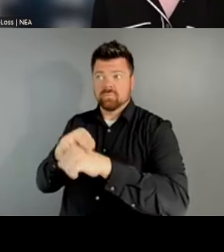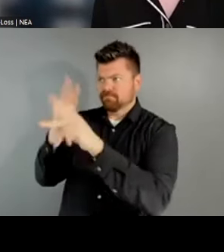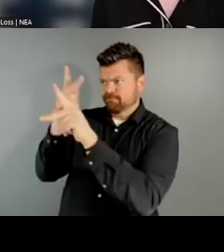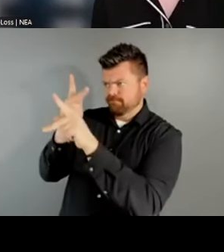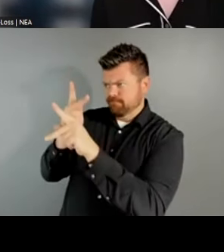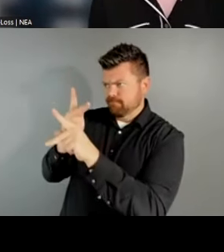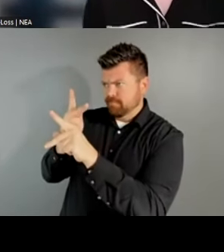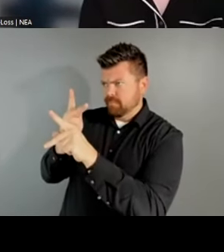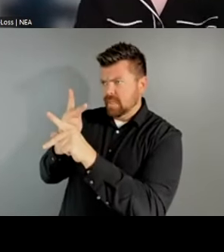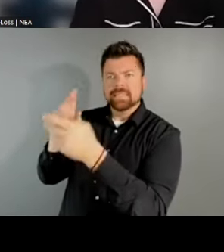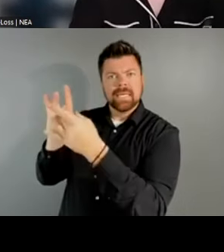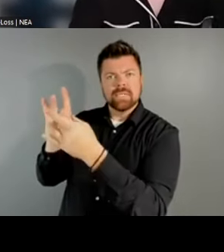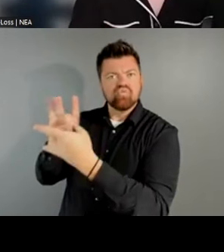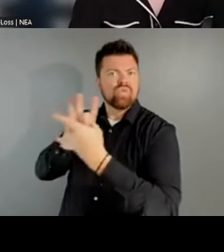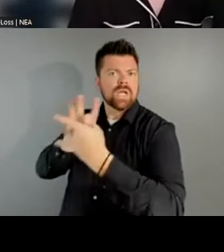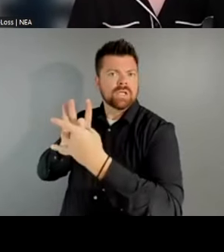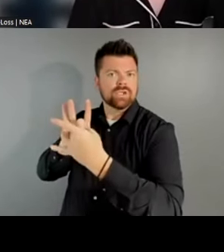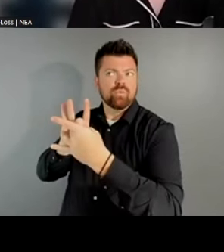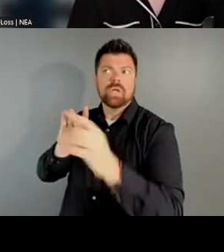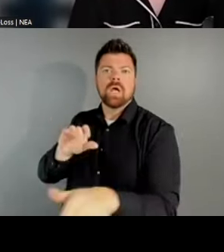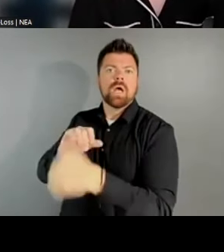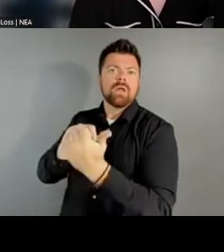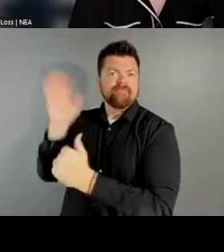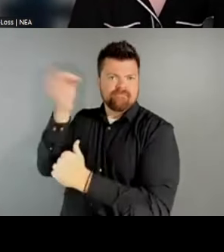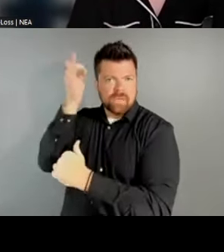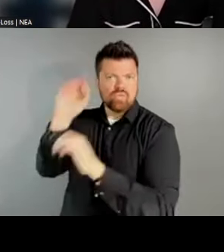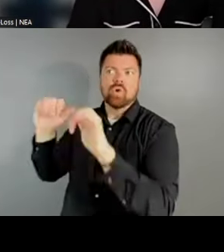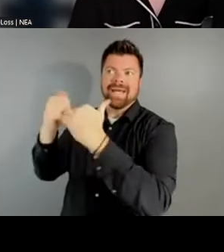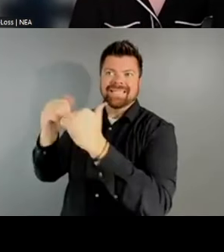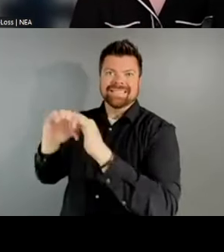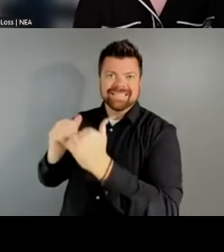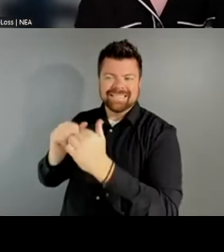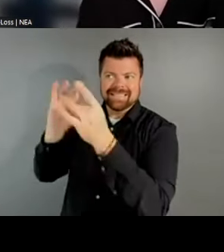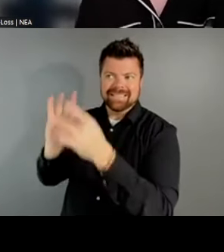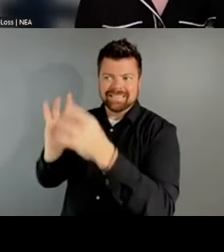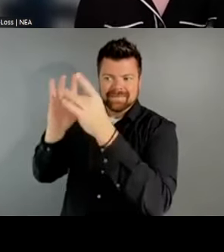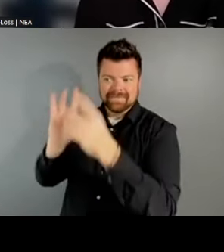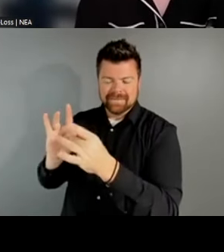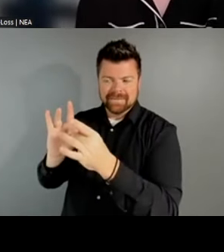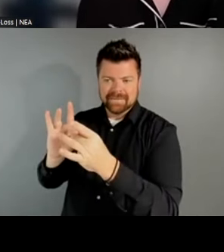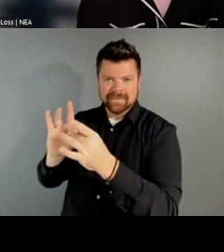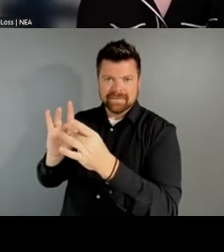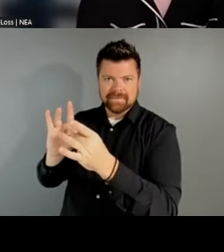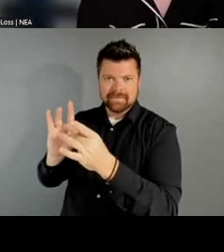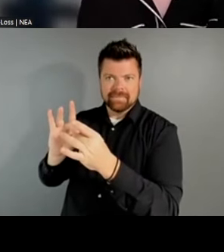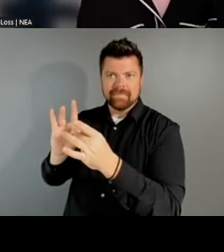relationships with other federal agencies is most impactful when that is also mirrored at